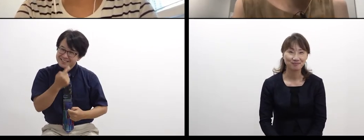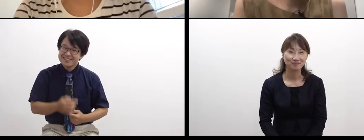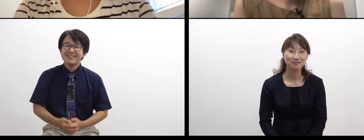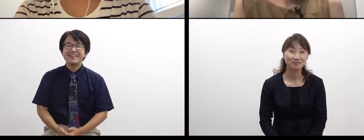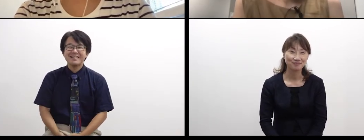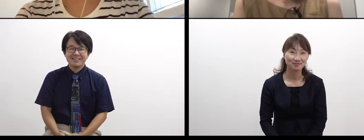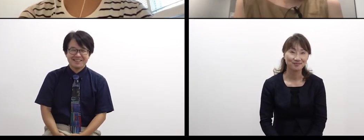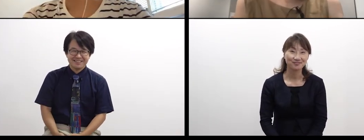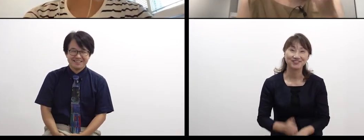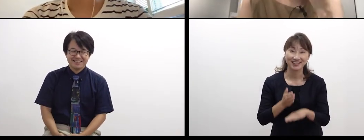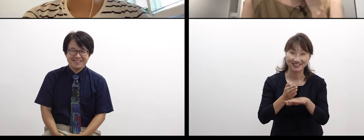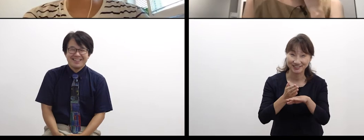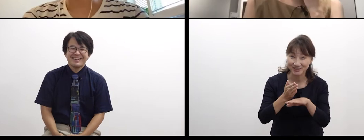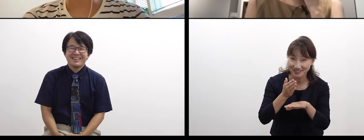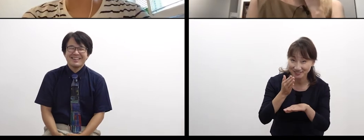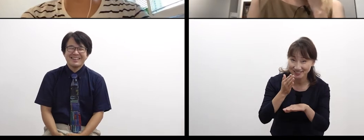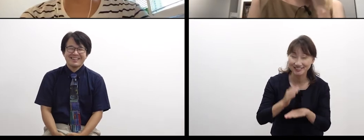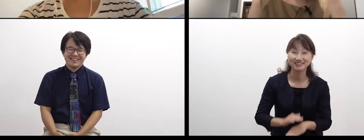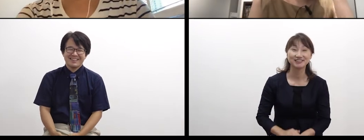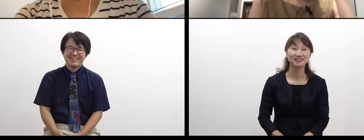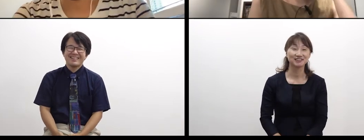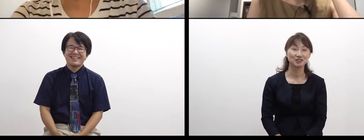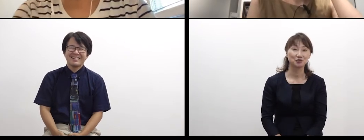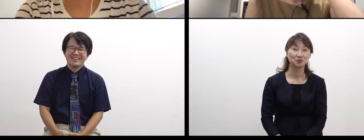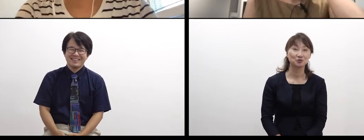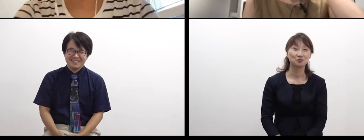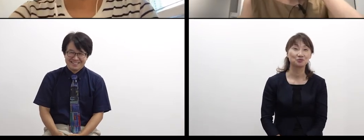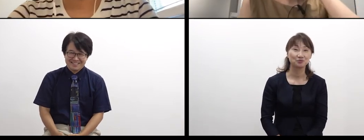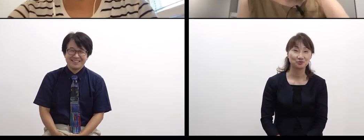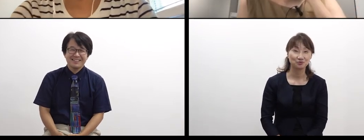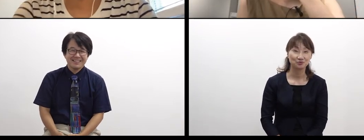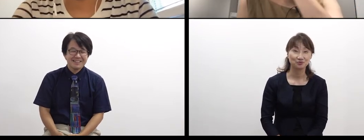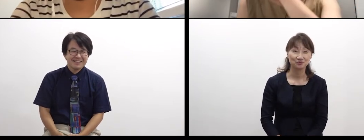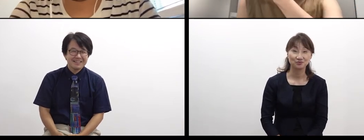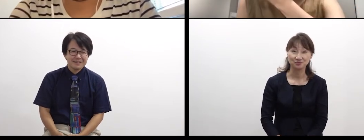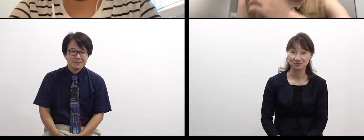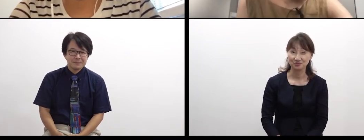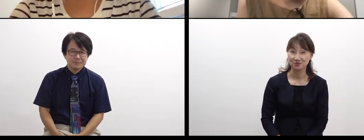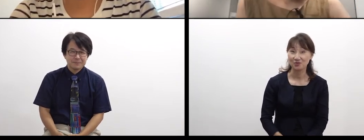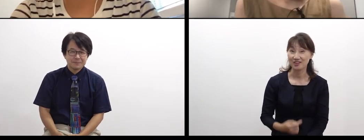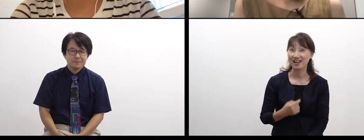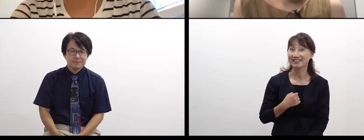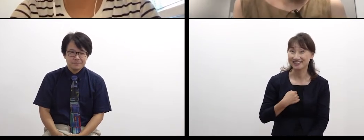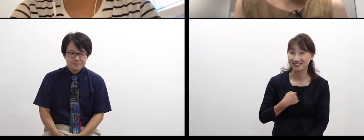Haha (laugh). Thank you. OGAWA: (laugh) WADA: I ask this question